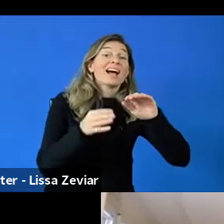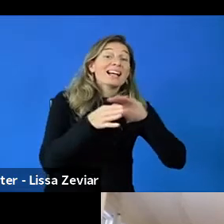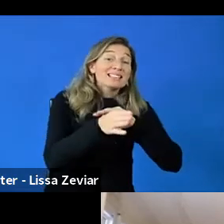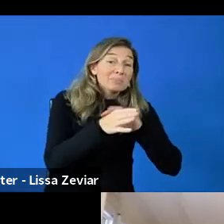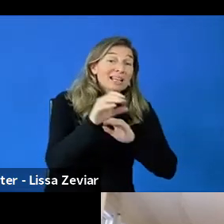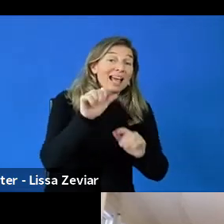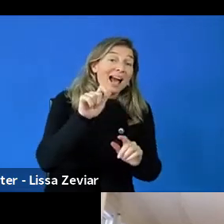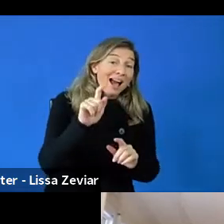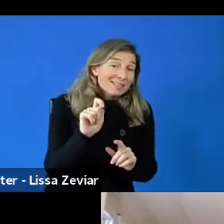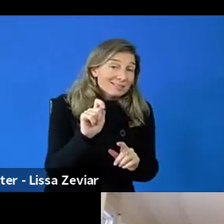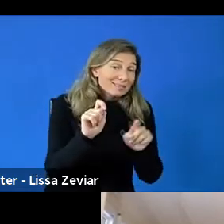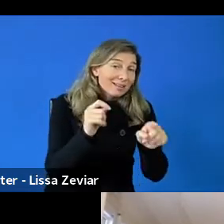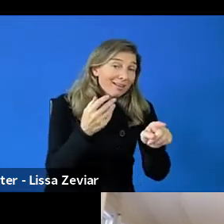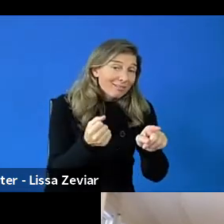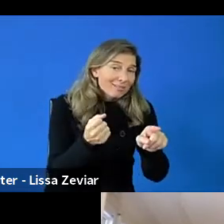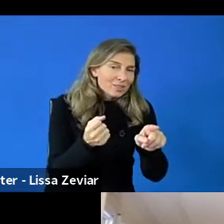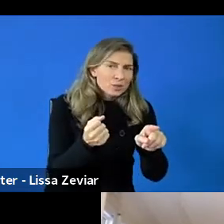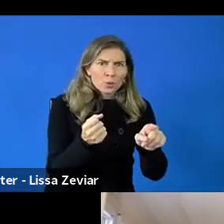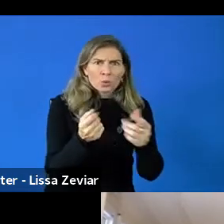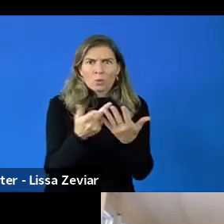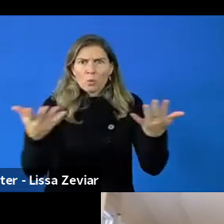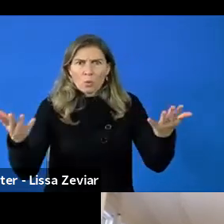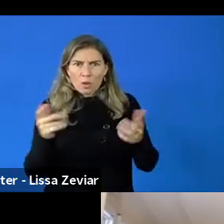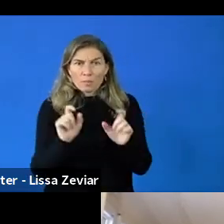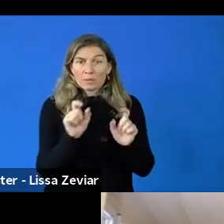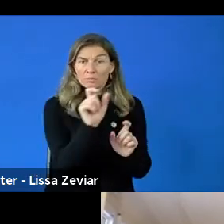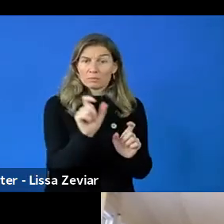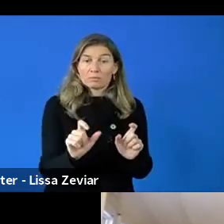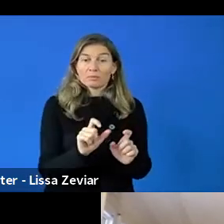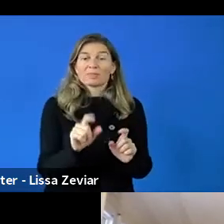In fact, in most of the XR the extended reality calls